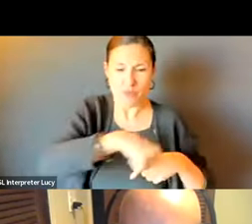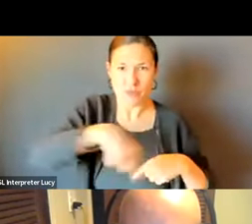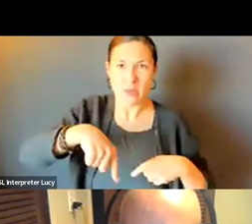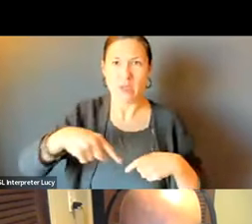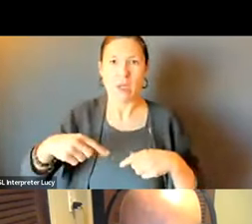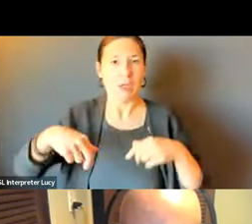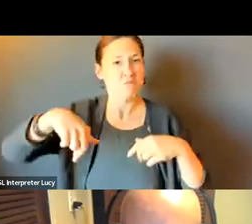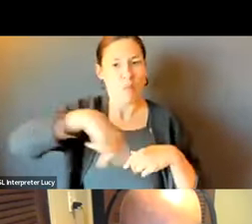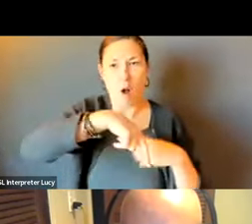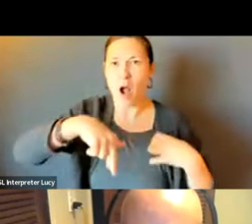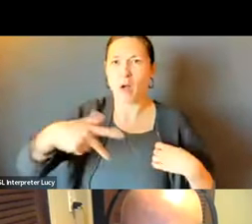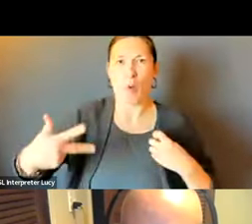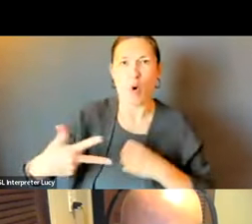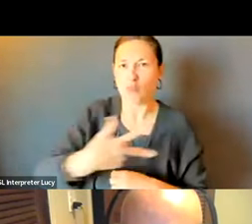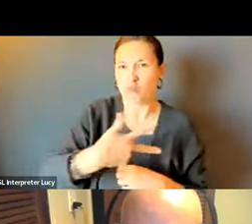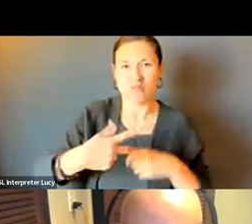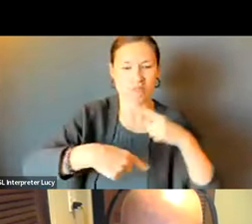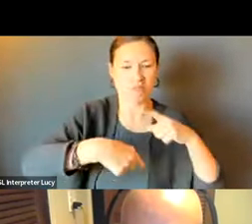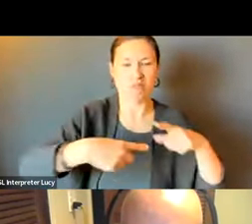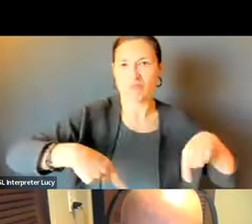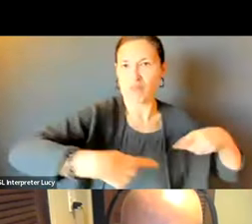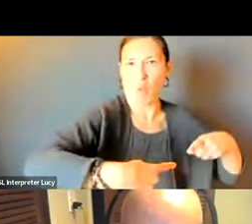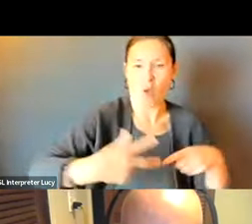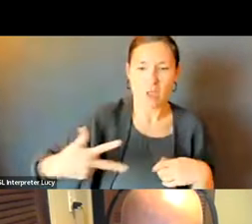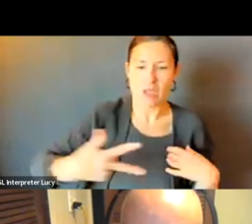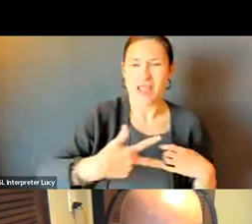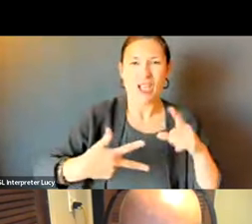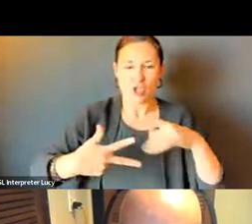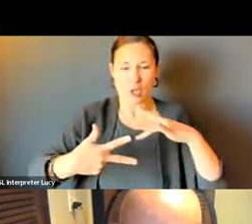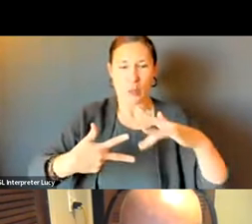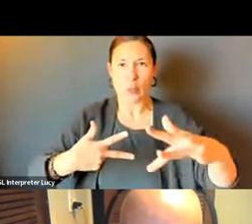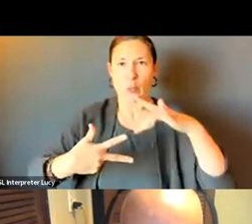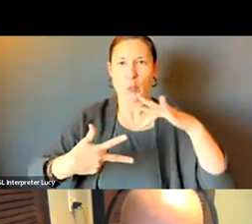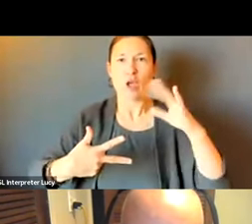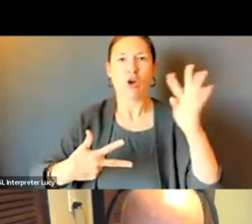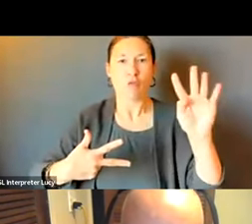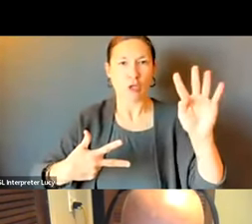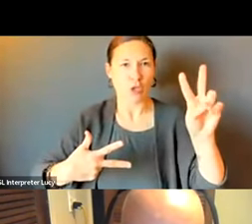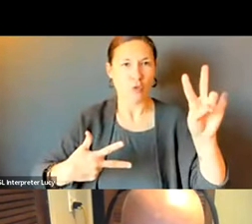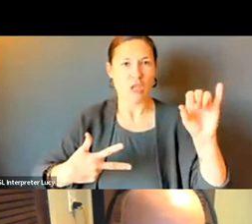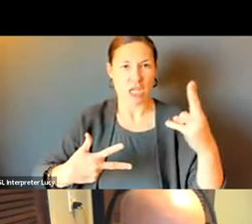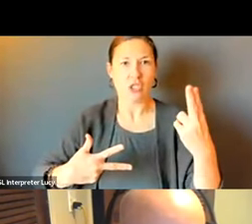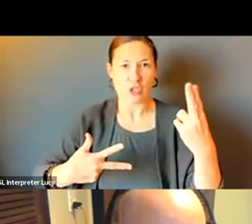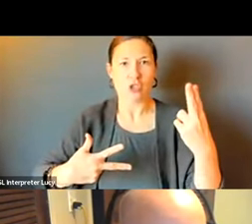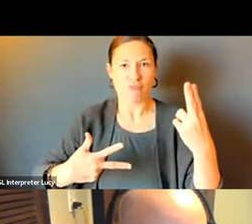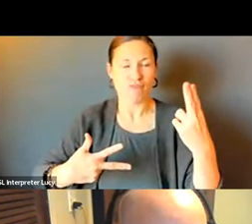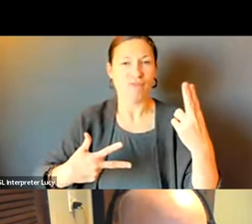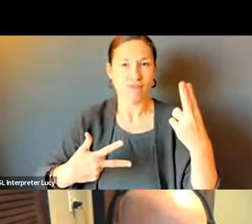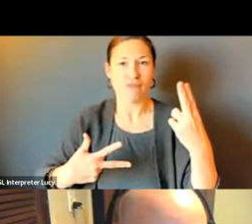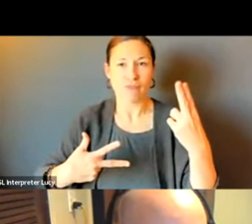IF YOU WALK ALONG THE SIDEWALK, HEADING DOWN THE STREET, ROLLING ALONG THE SIDEWALK, HEADING DOWN THE STREET, THERE SHOULD BE A 42-INCH WIDE PATH OF TRAVEL THAT